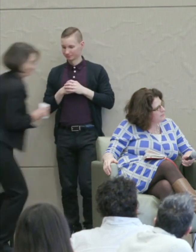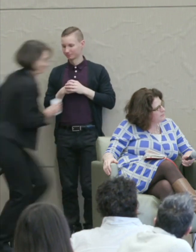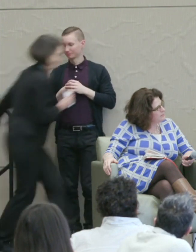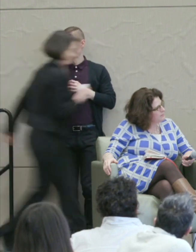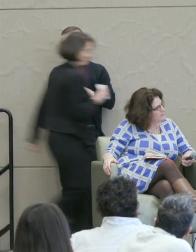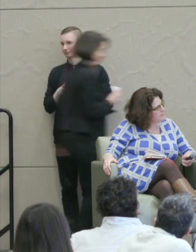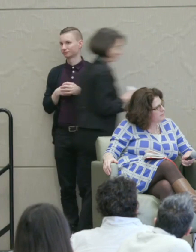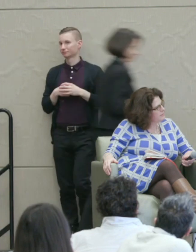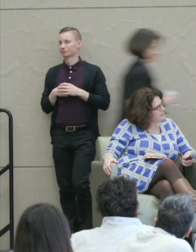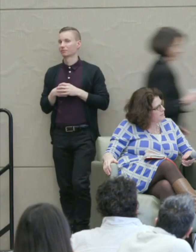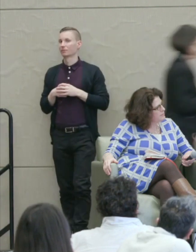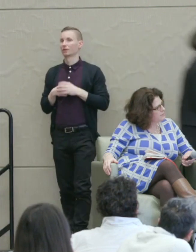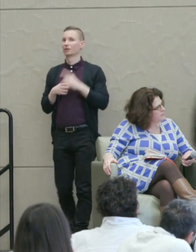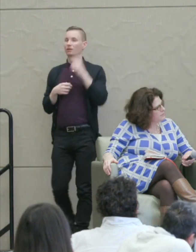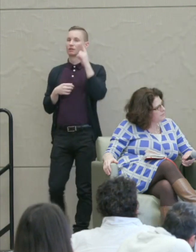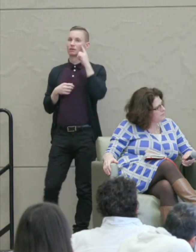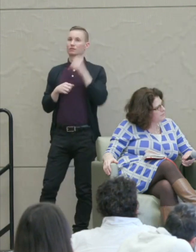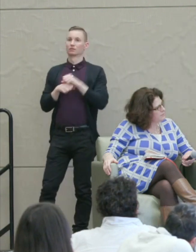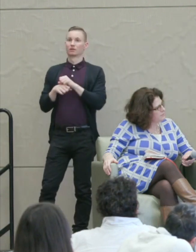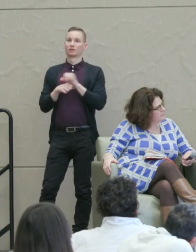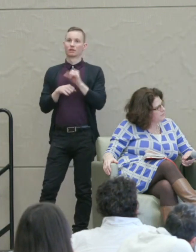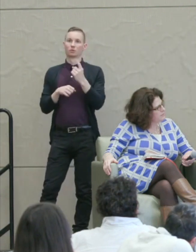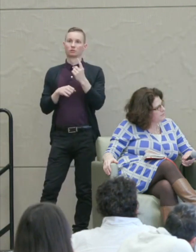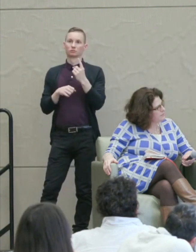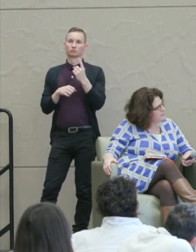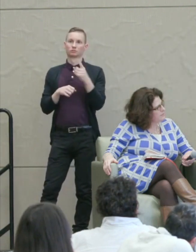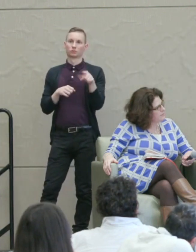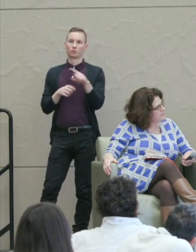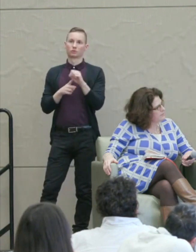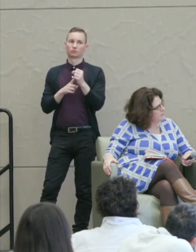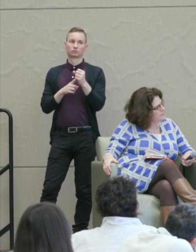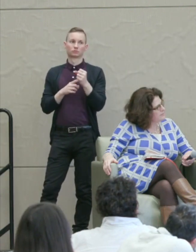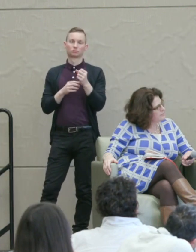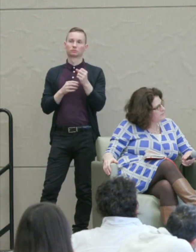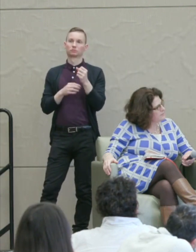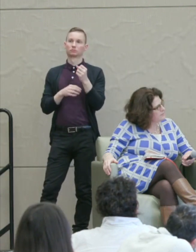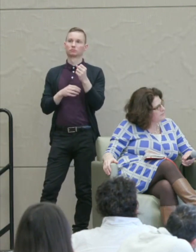I think slavery is one of those things. Abolition is the only right solution.